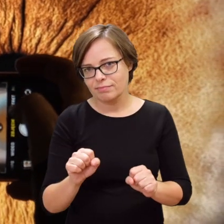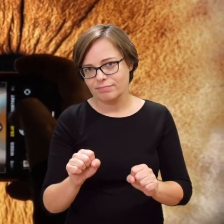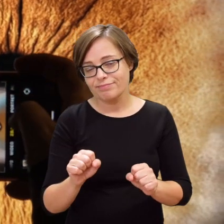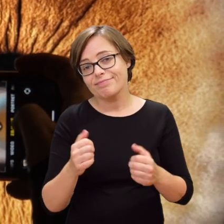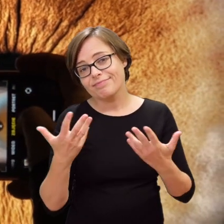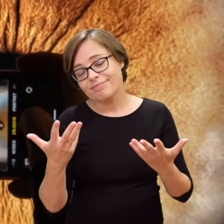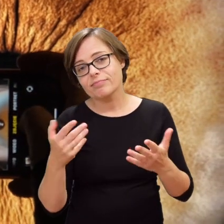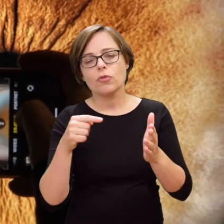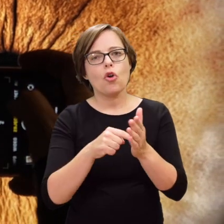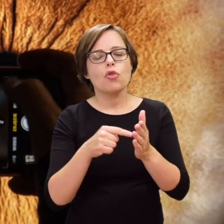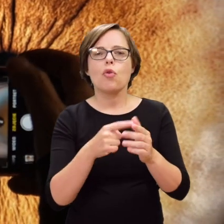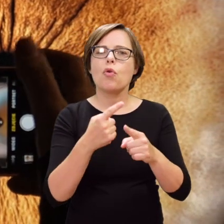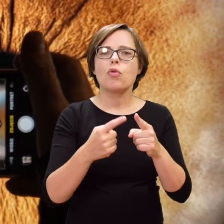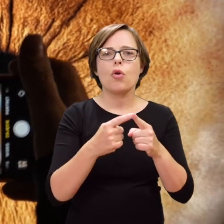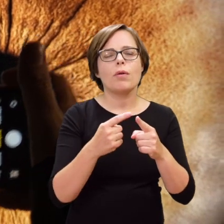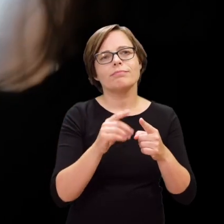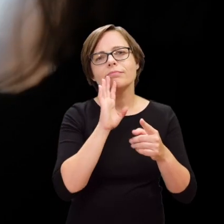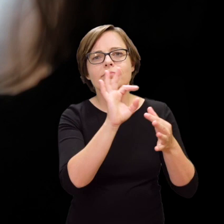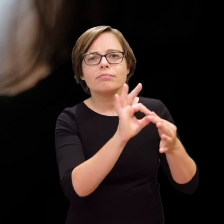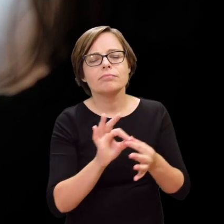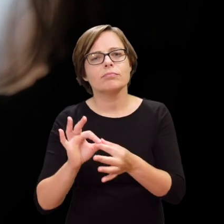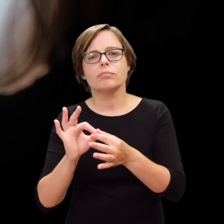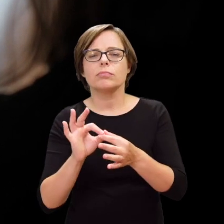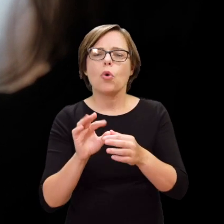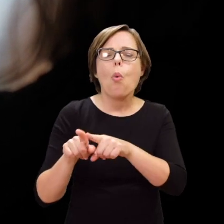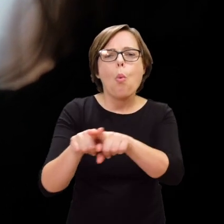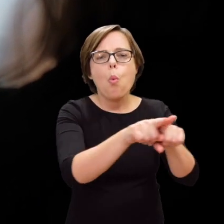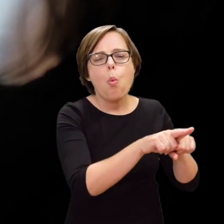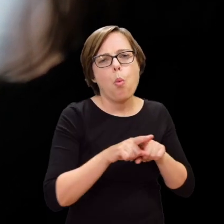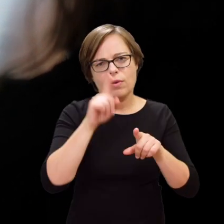and thus it becomes a universal message really about looking at oneself,